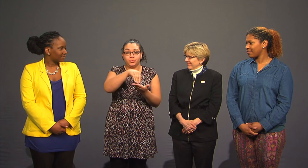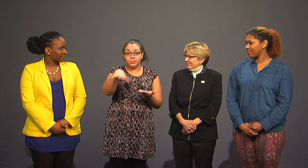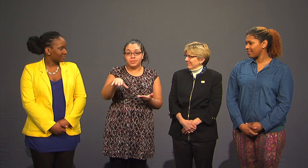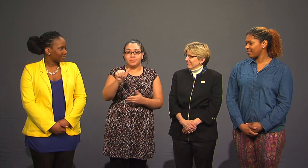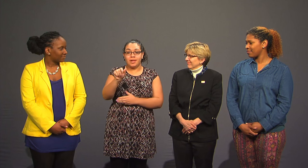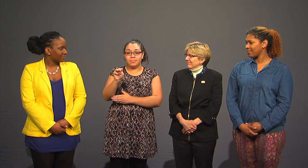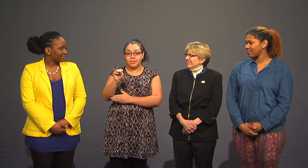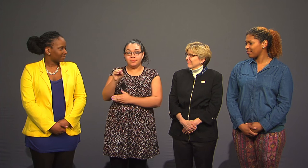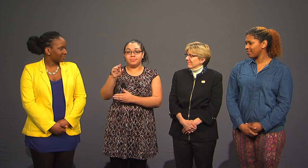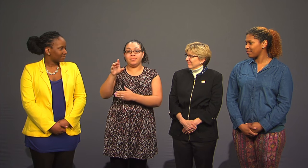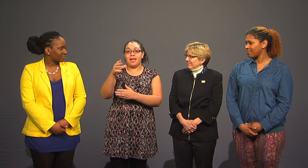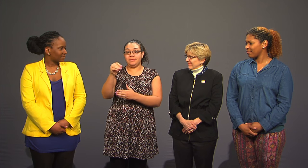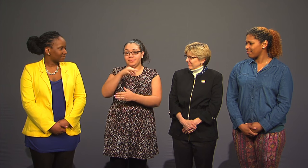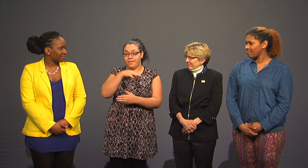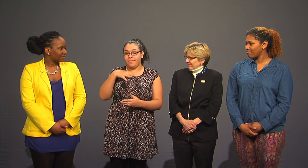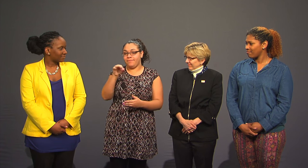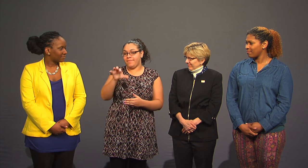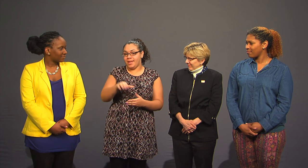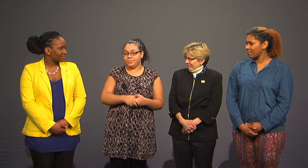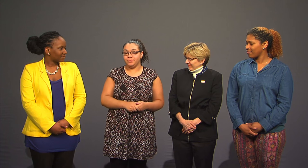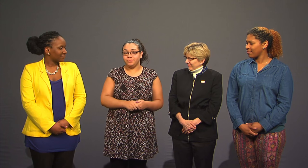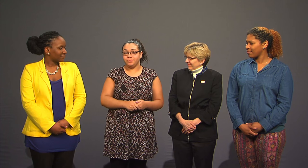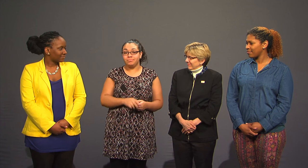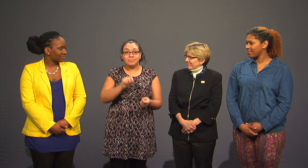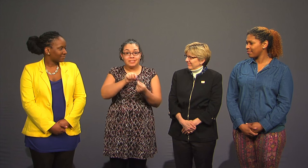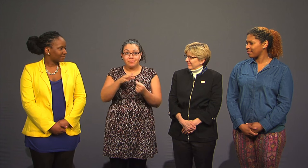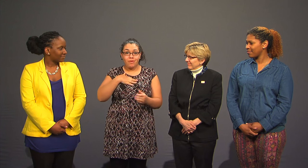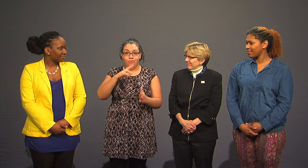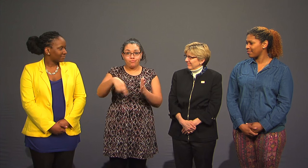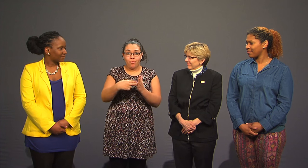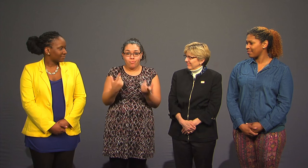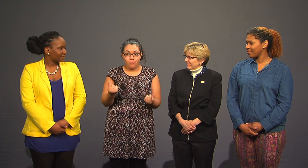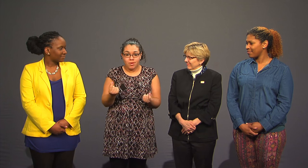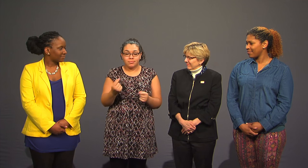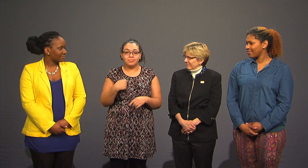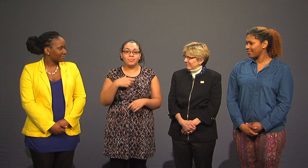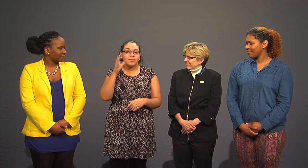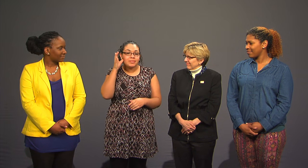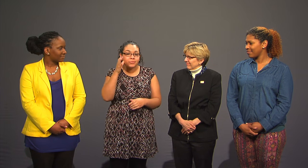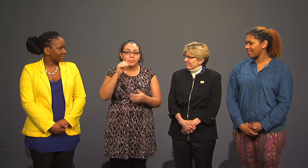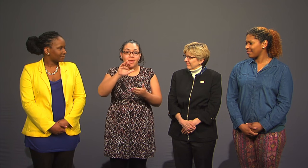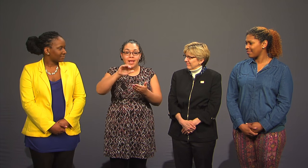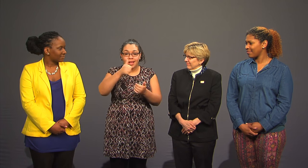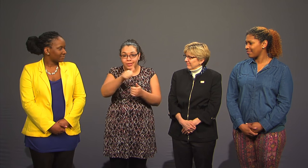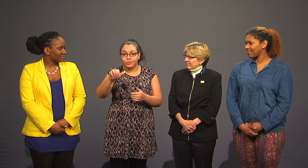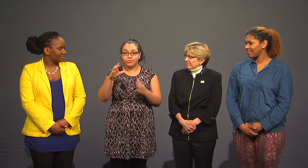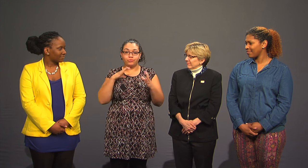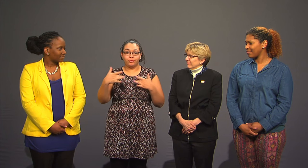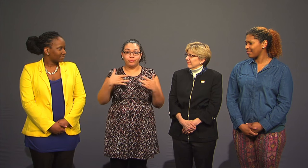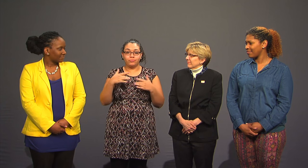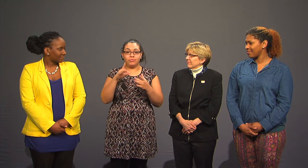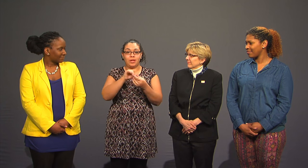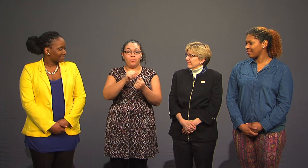students, administration, staff and faculty. Specifically, I am here to listen to any concerns